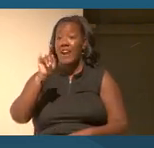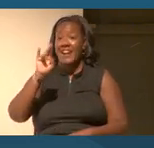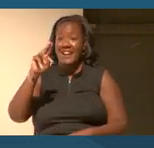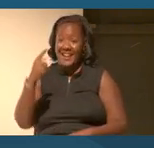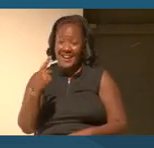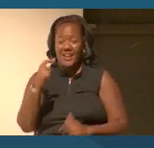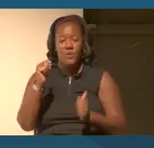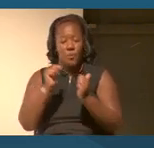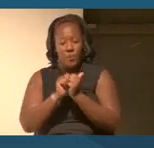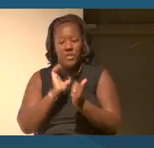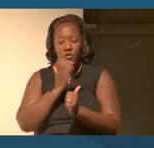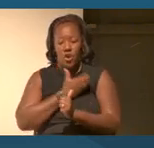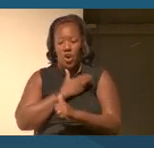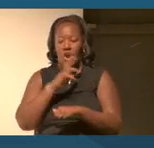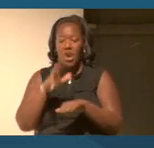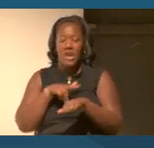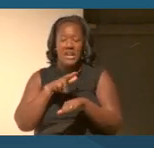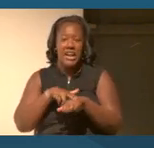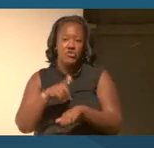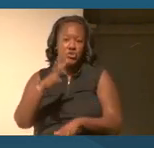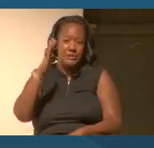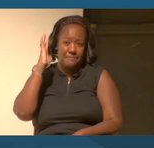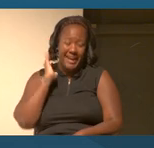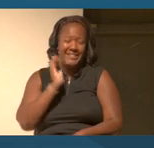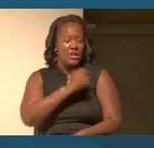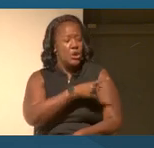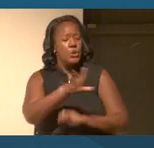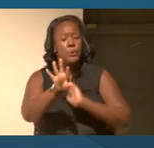I'm really fascinated by this word reckoning, and I wanted to ask you what the difference